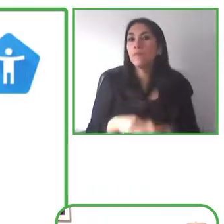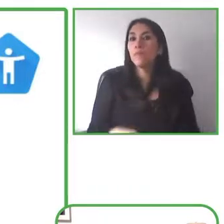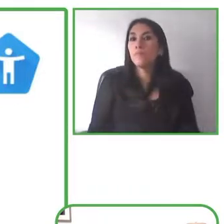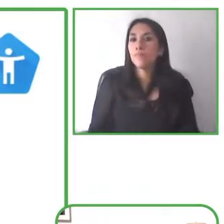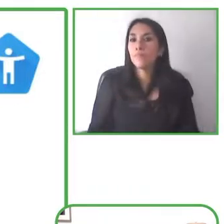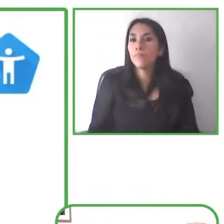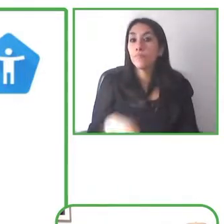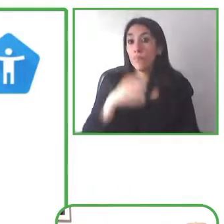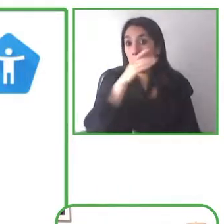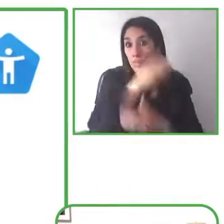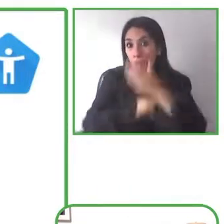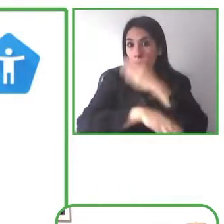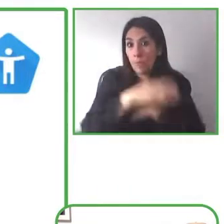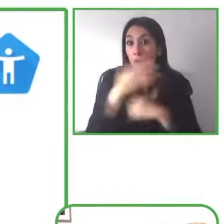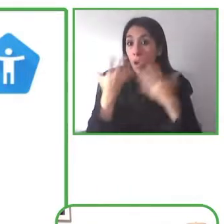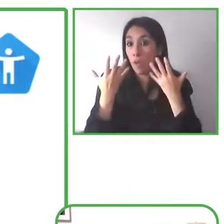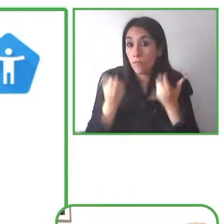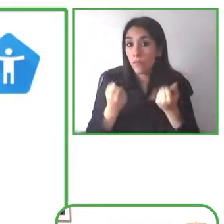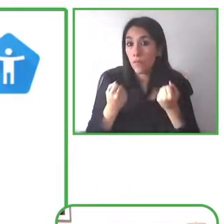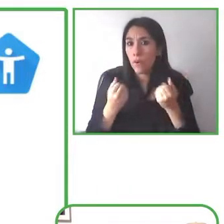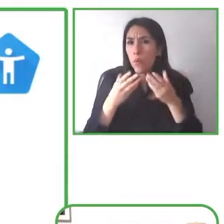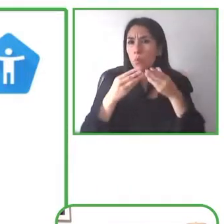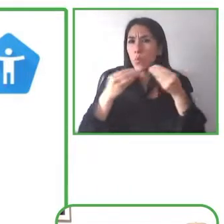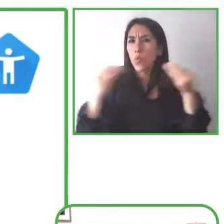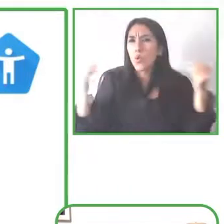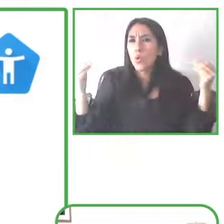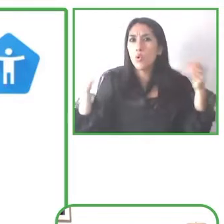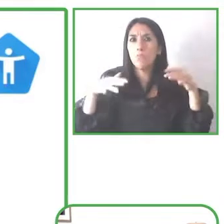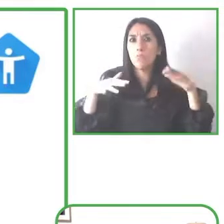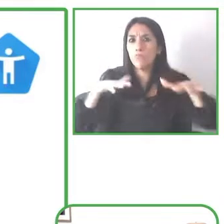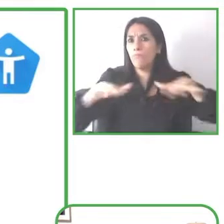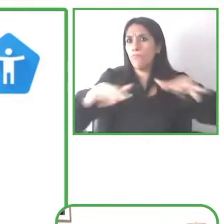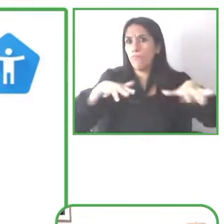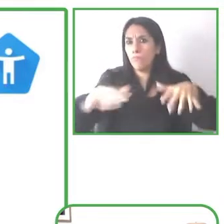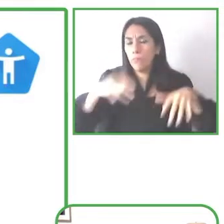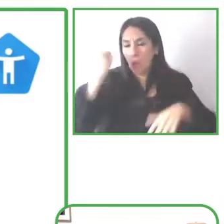accessibility and innovation at Google and I wanted to leave you with a few